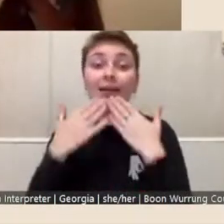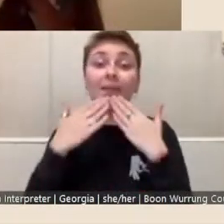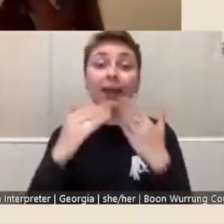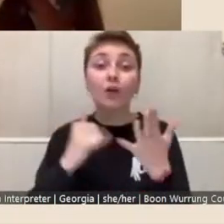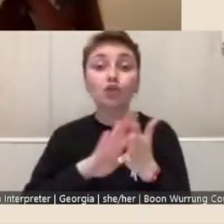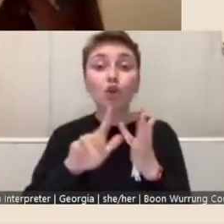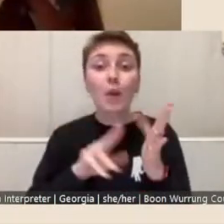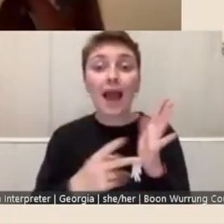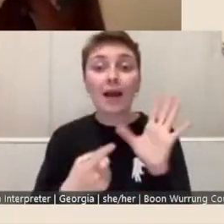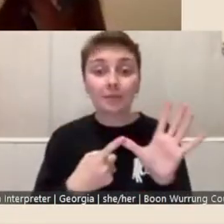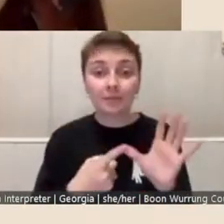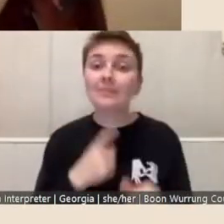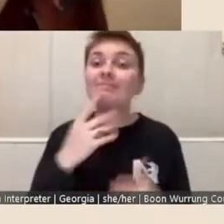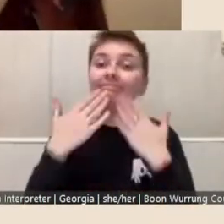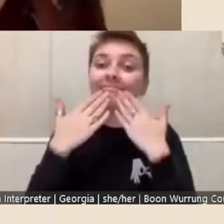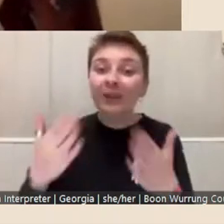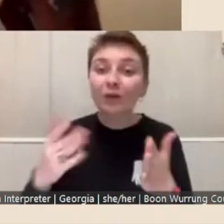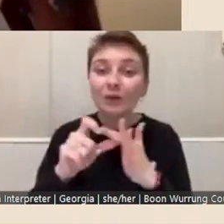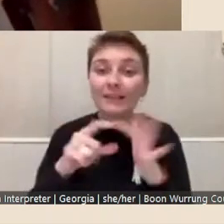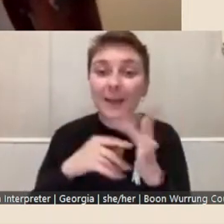Shona: Thank you, Damien, that's wonderful.